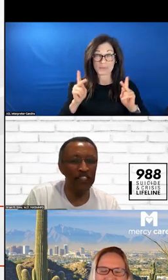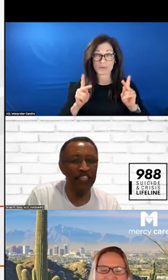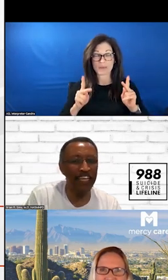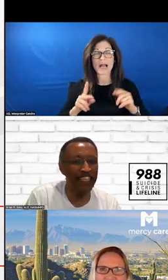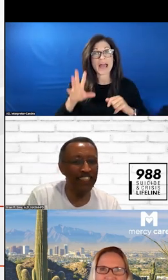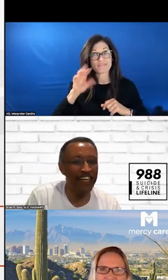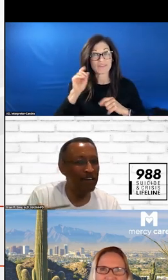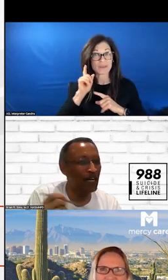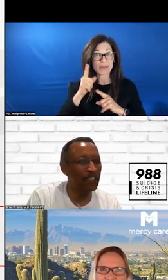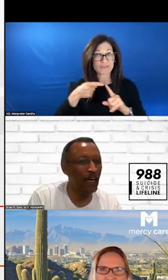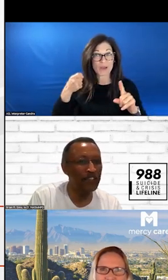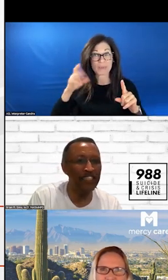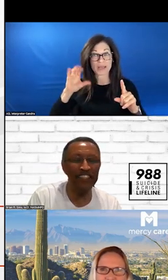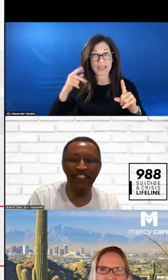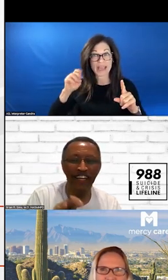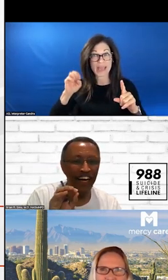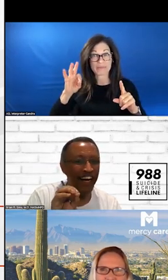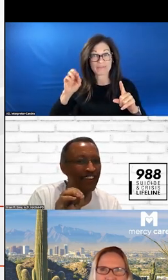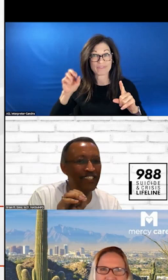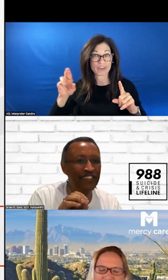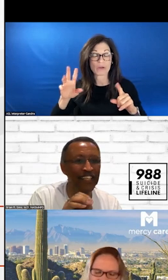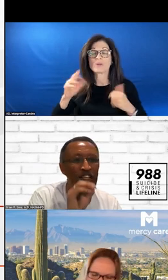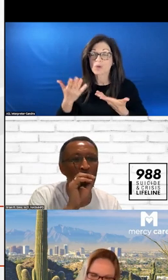FOR THE BOSTON MEDICAL CENTER -- SHELLY,